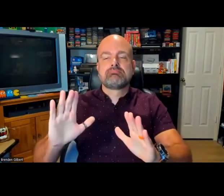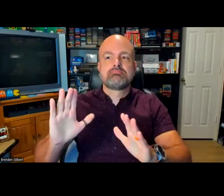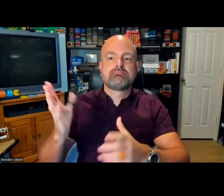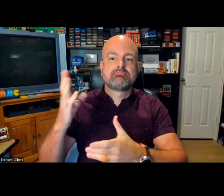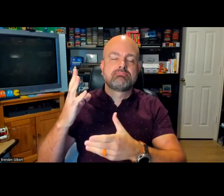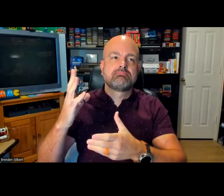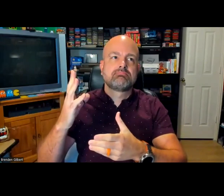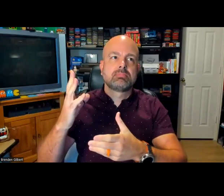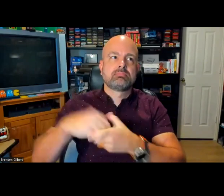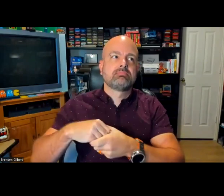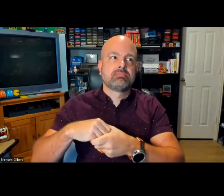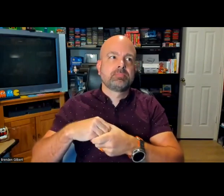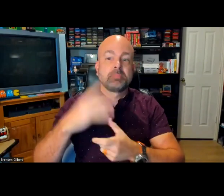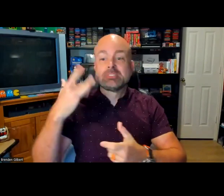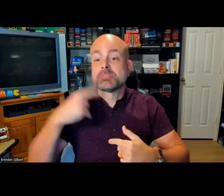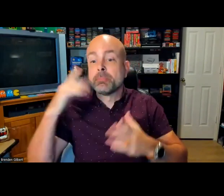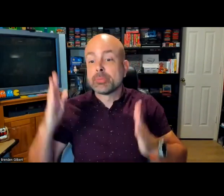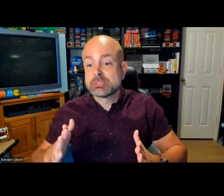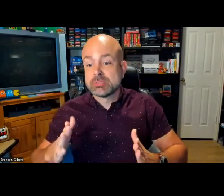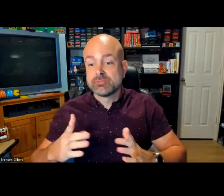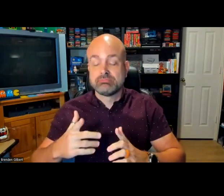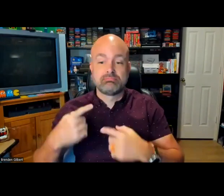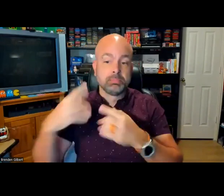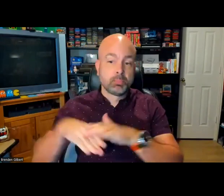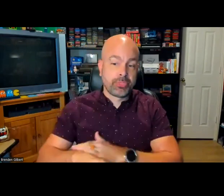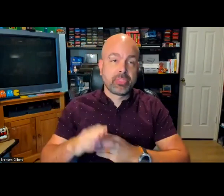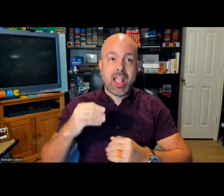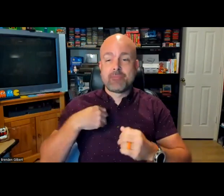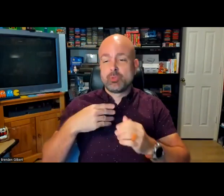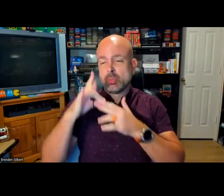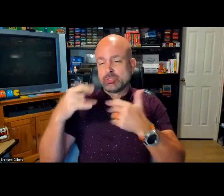advocate. I push and I encourage inclusion, because I am a Deaf